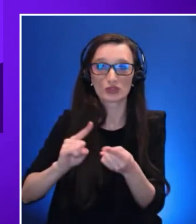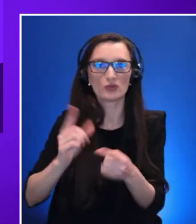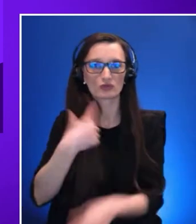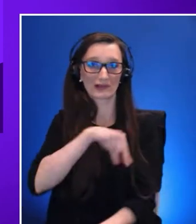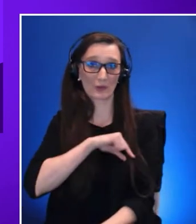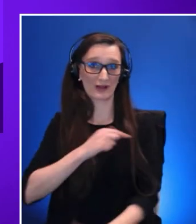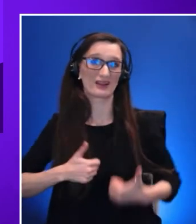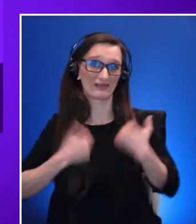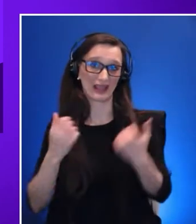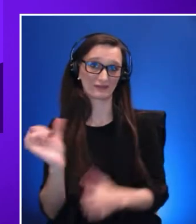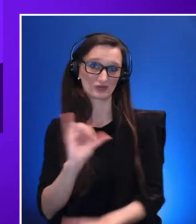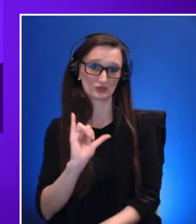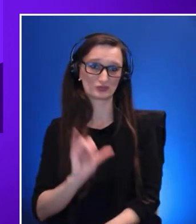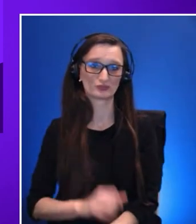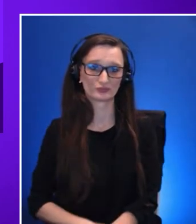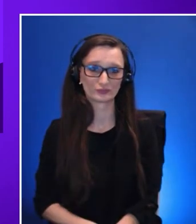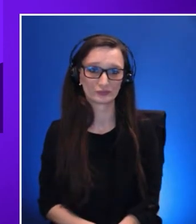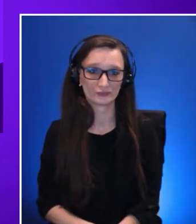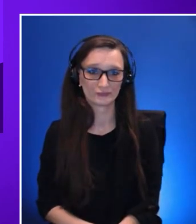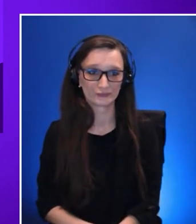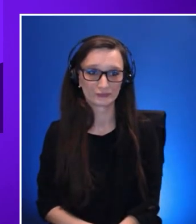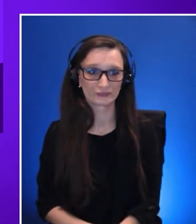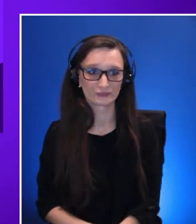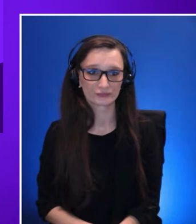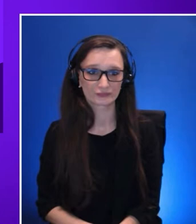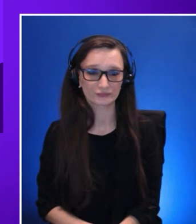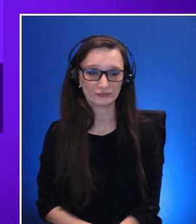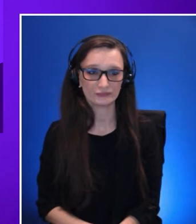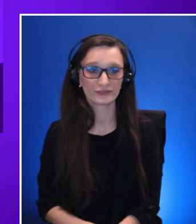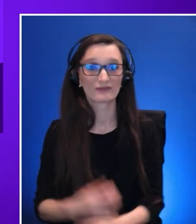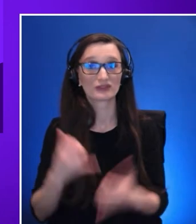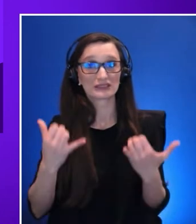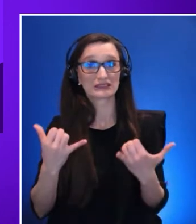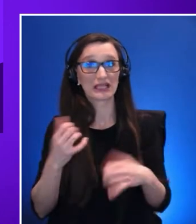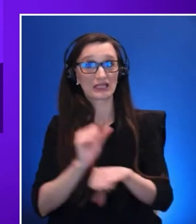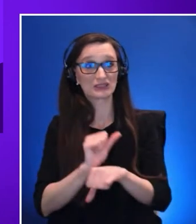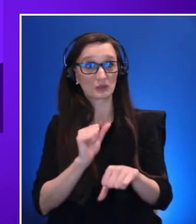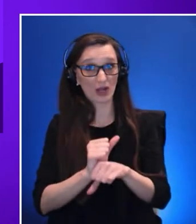For the modern organization advancing inclusion by using accessible technologies will help their